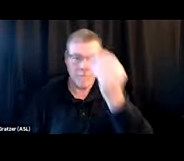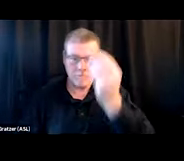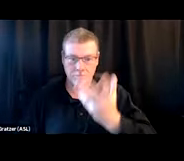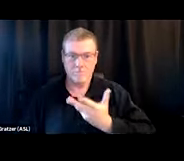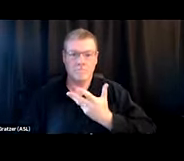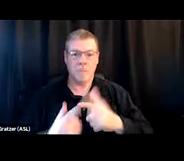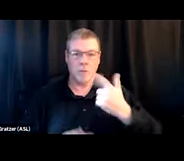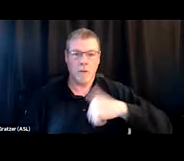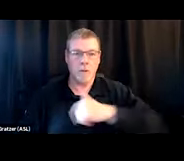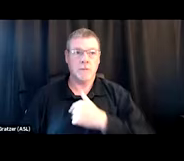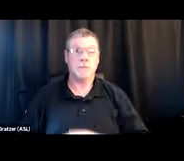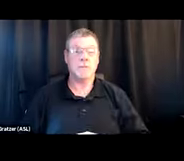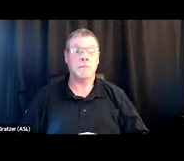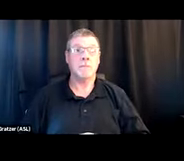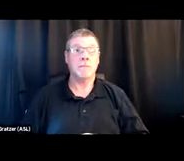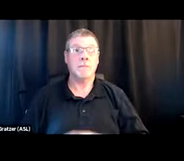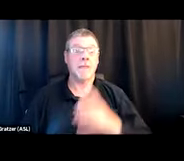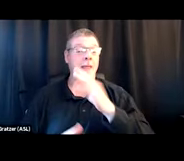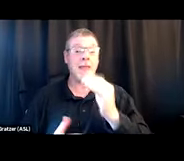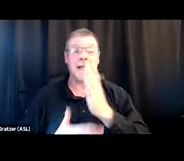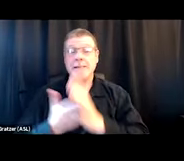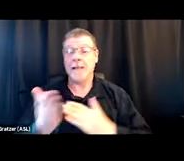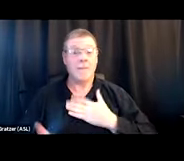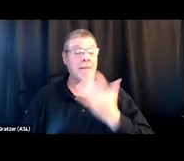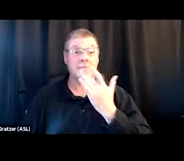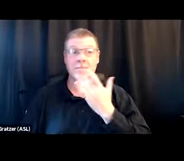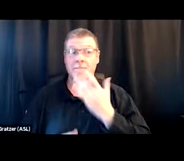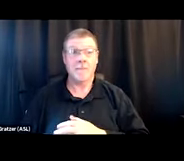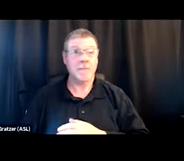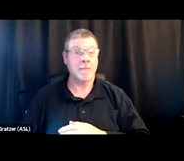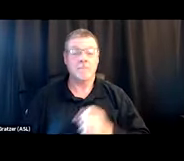And I'll be honest, some of my favorite is not in here. Some of the most impactful to me